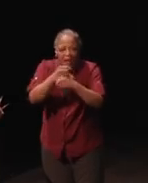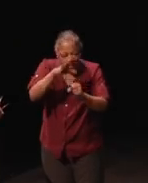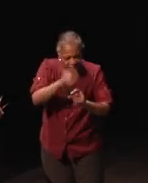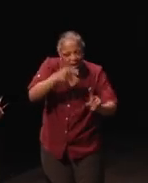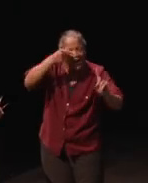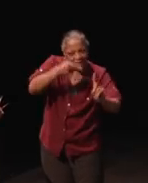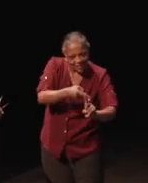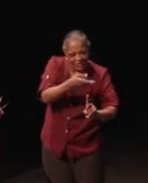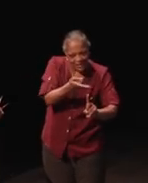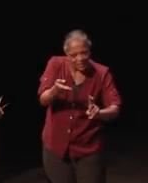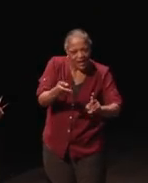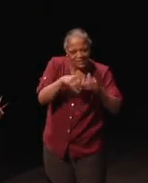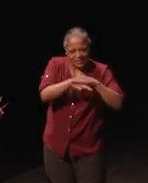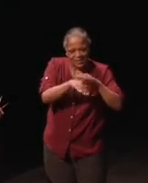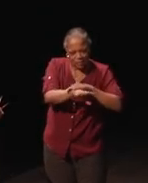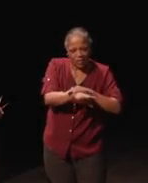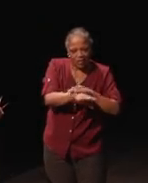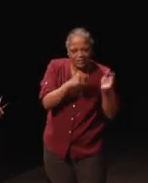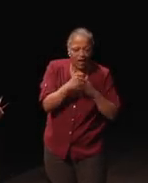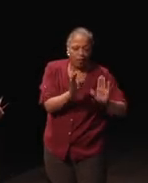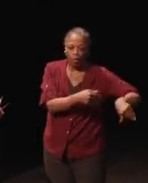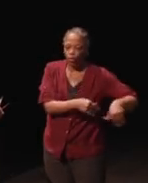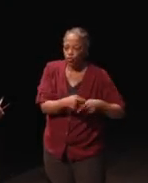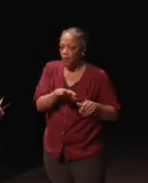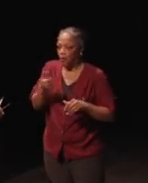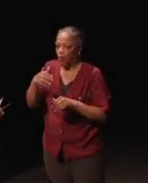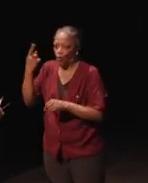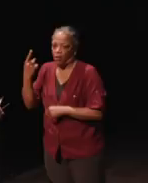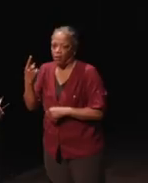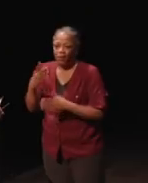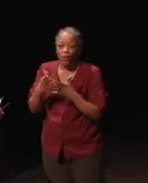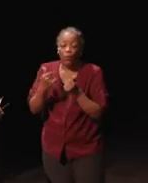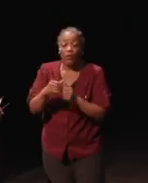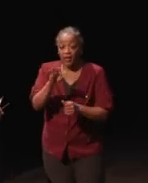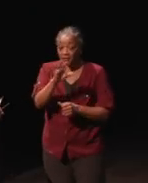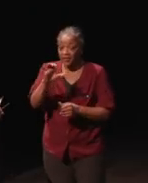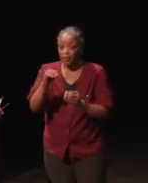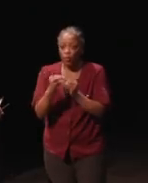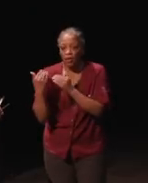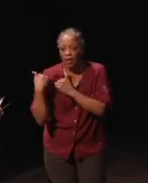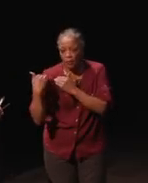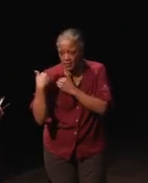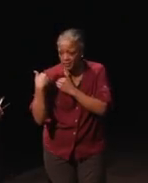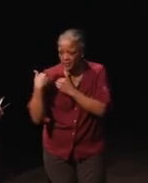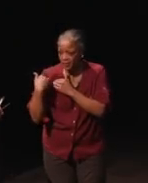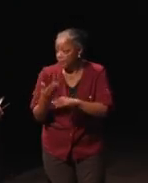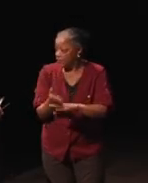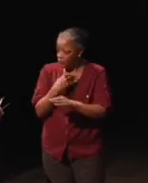So, and we wanted the FCC to have more accountability. Remember this was before I went into the FCC.